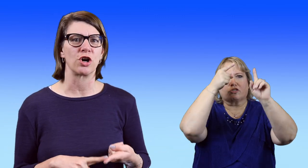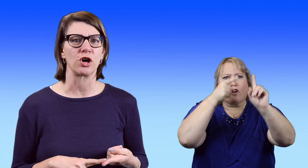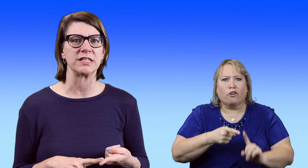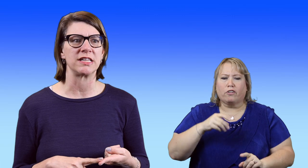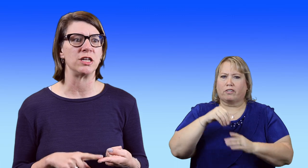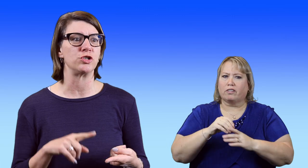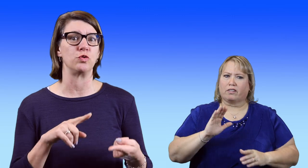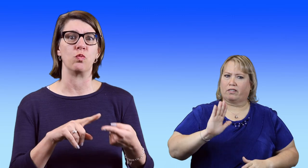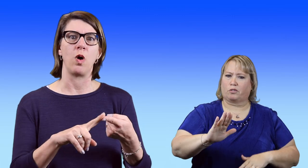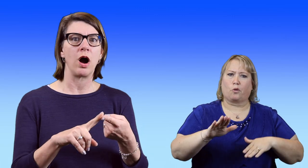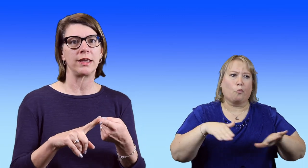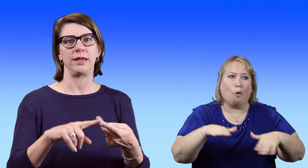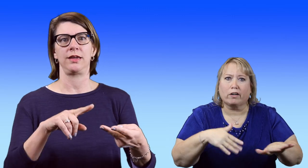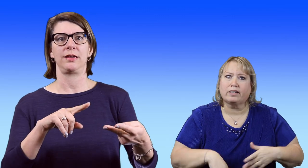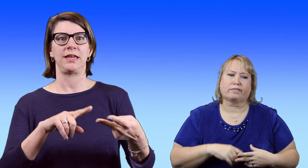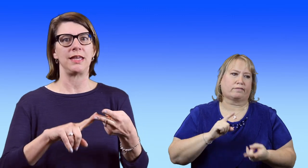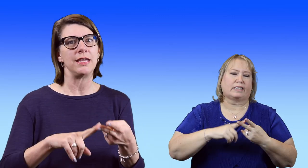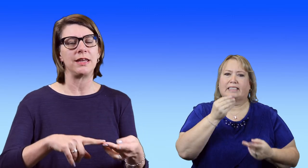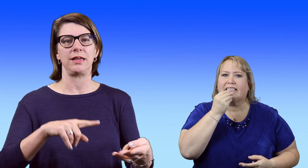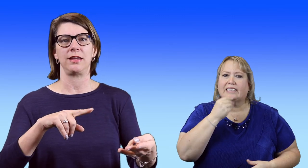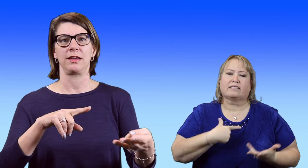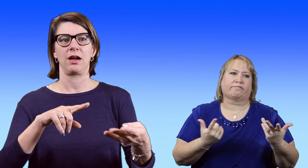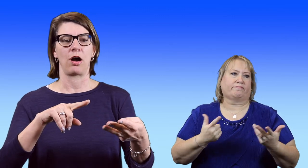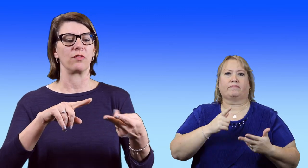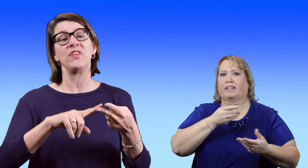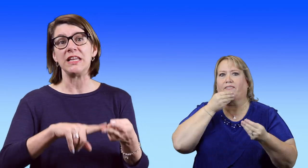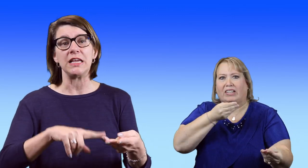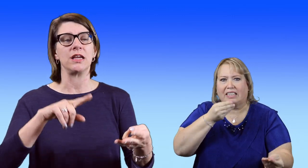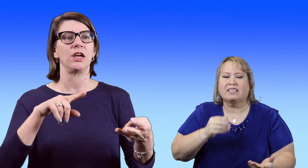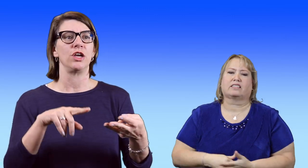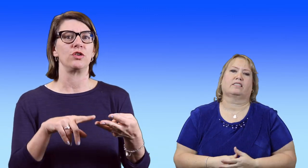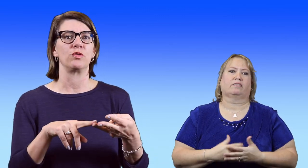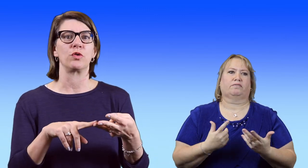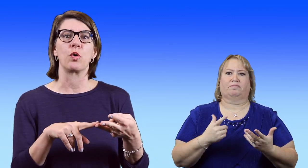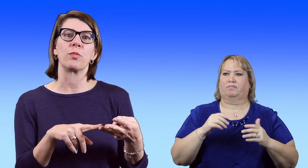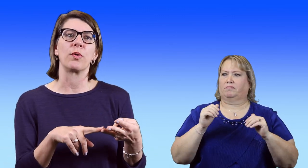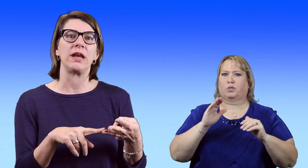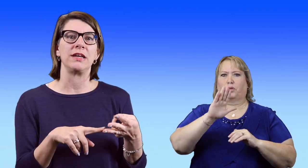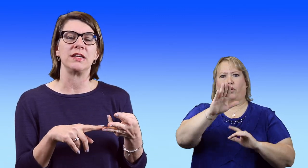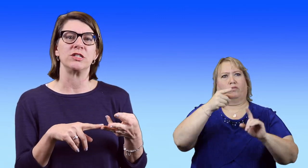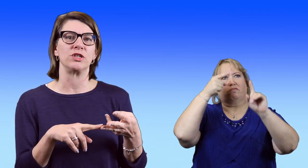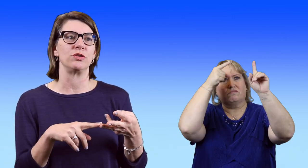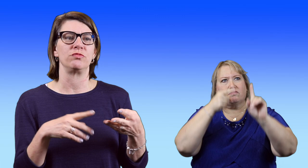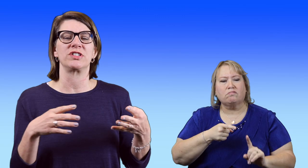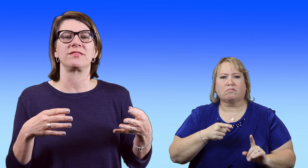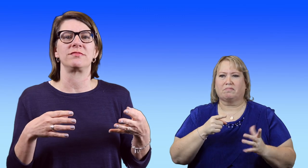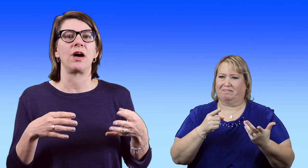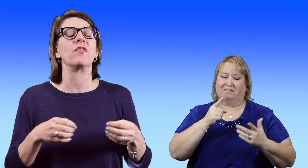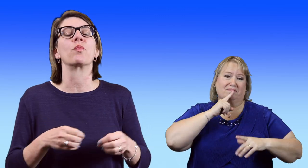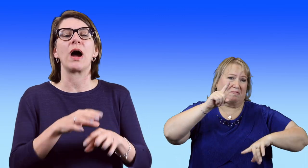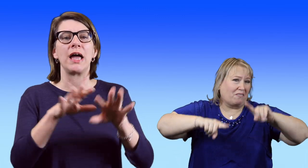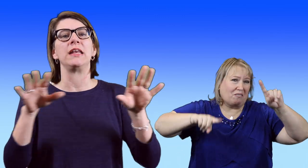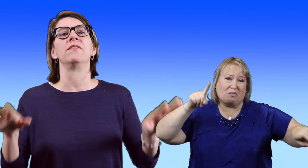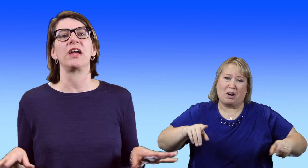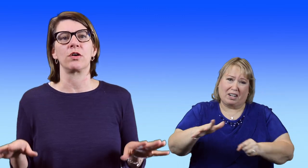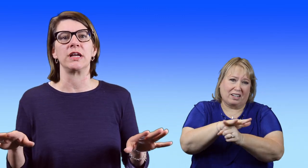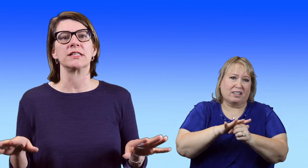targets into walking, eating, or feeding. You can incorporate it into just a variety of areas.